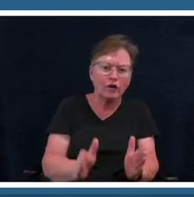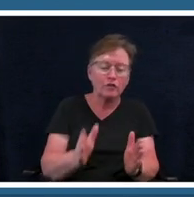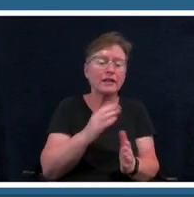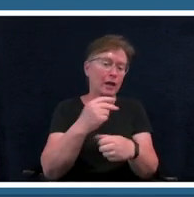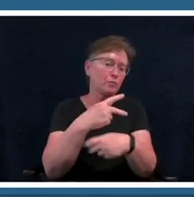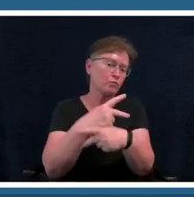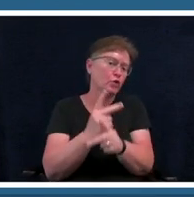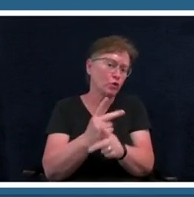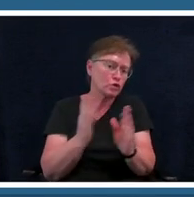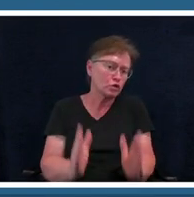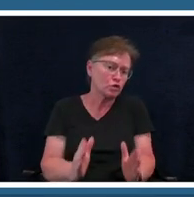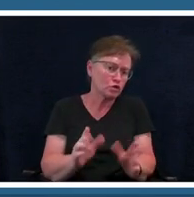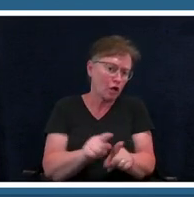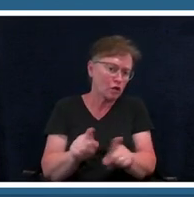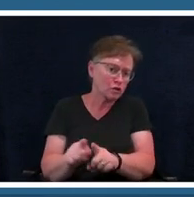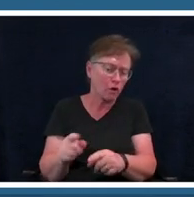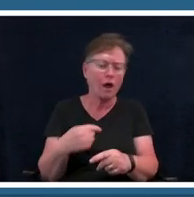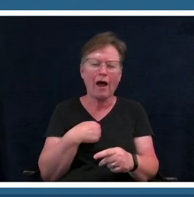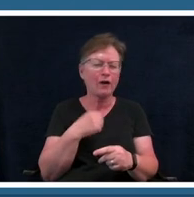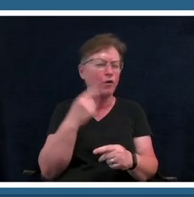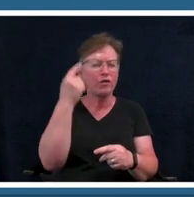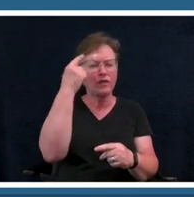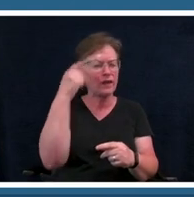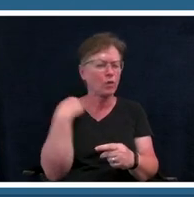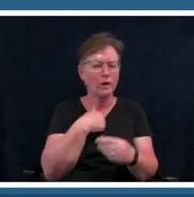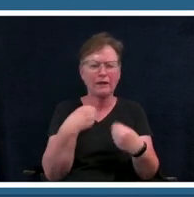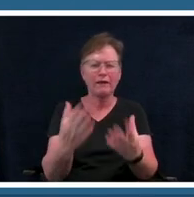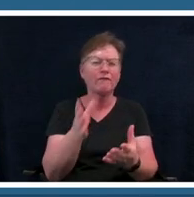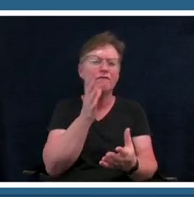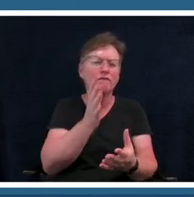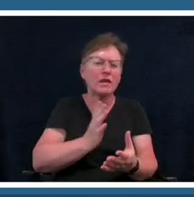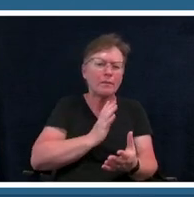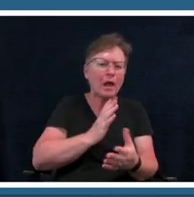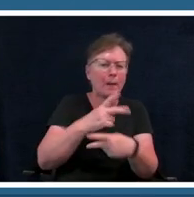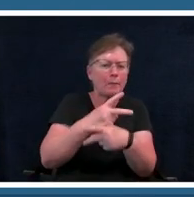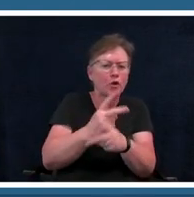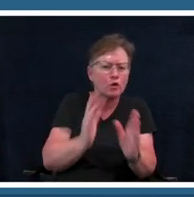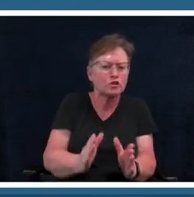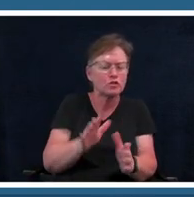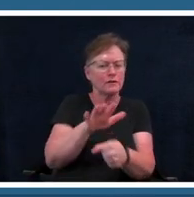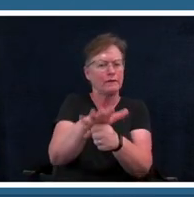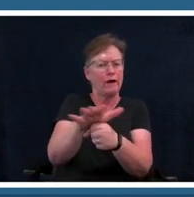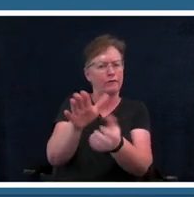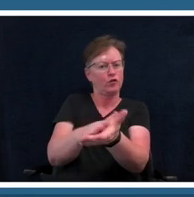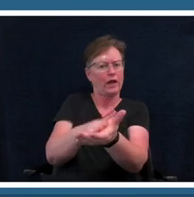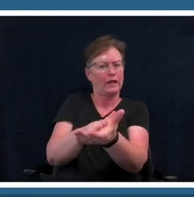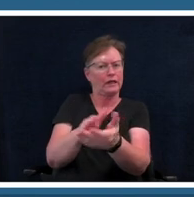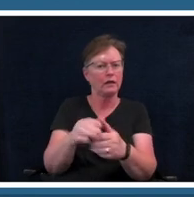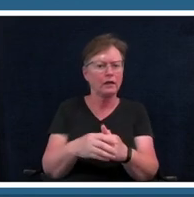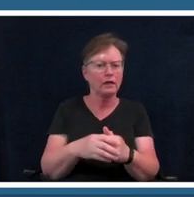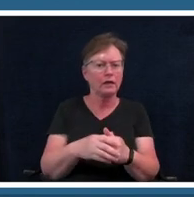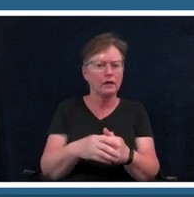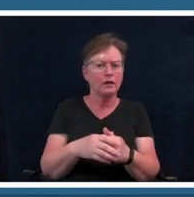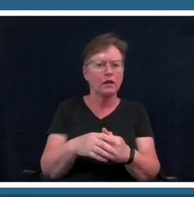give you know female produces enough credit we look at